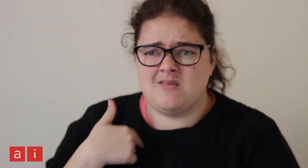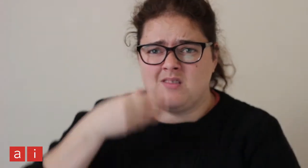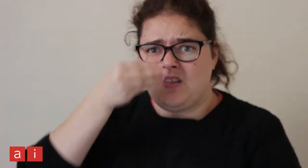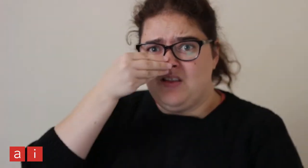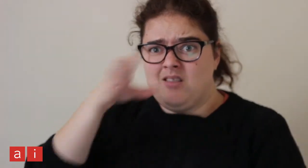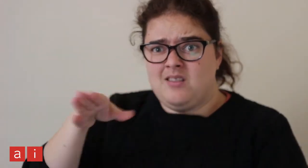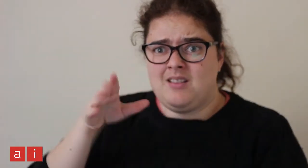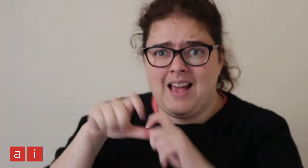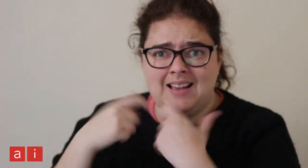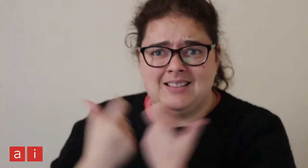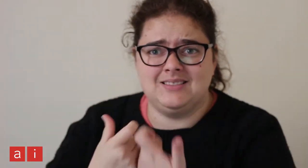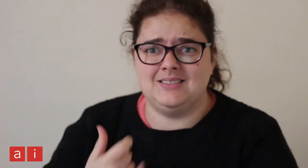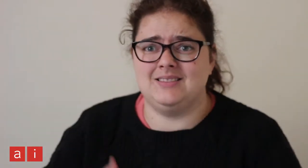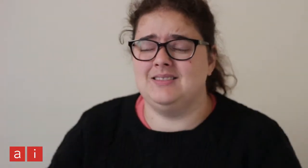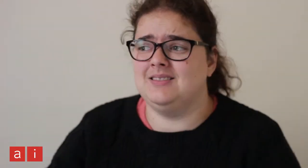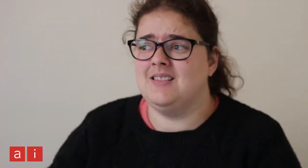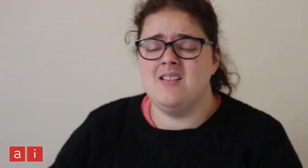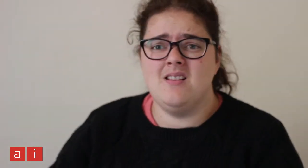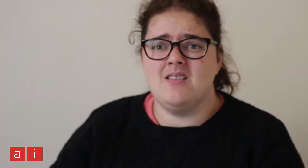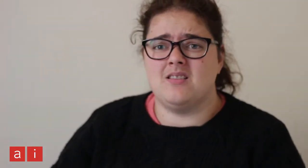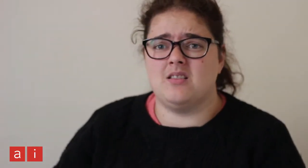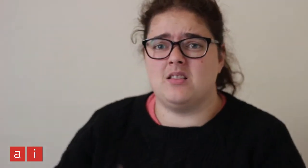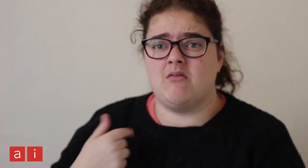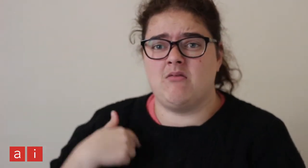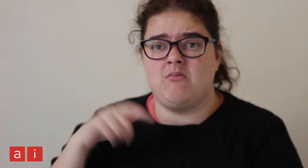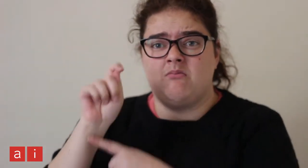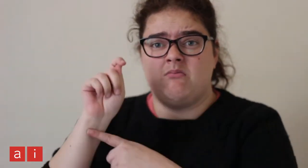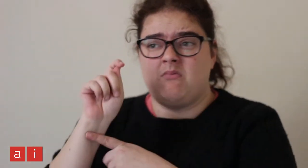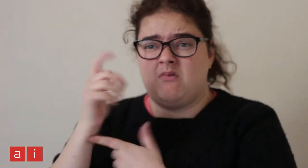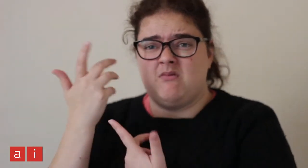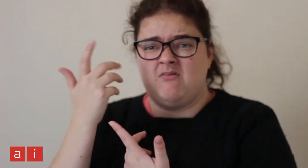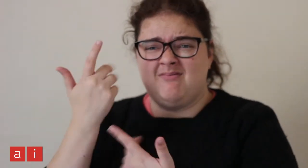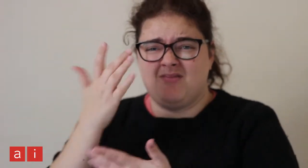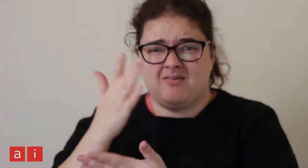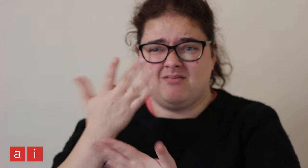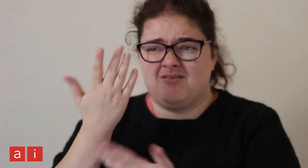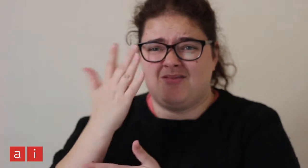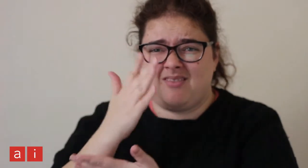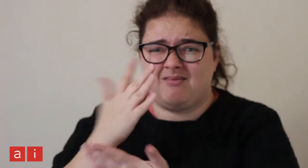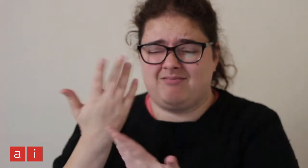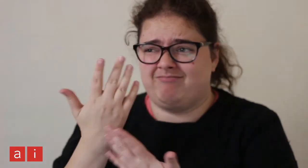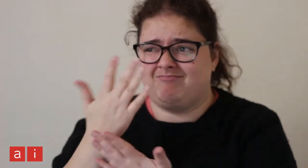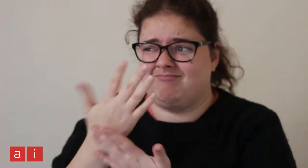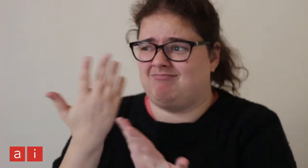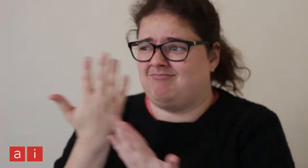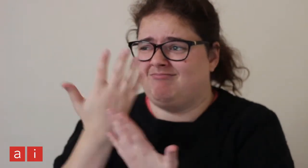I skipped classes. I just...